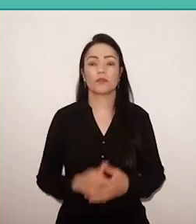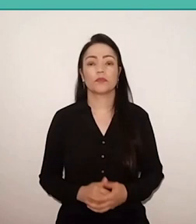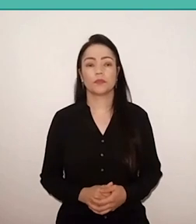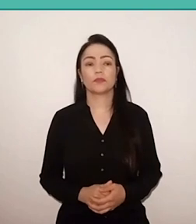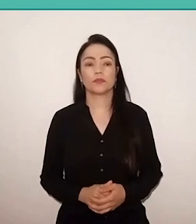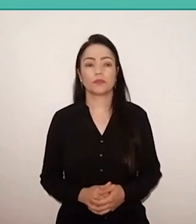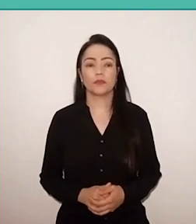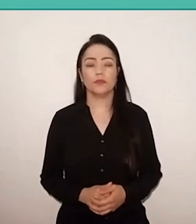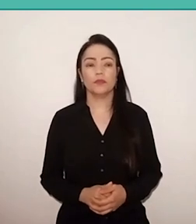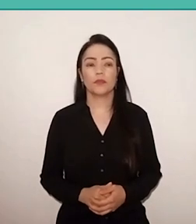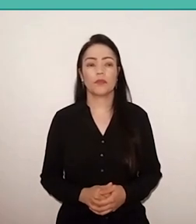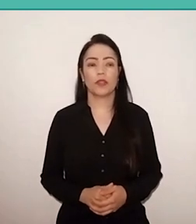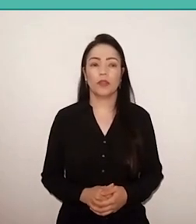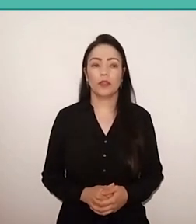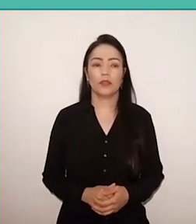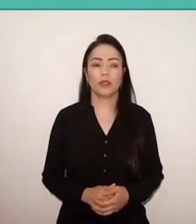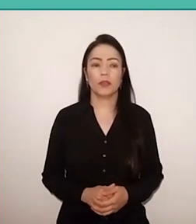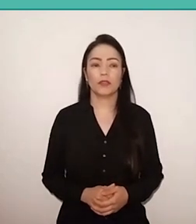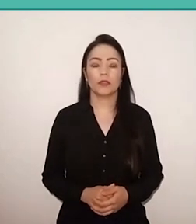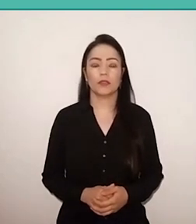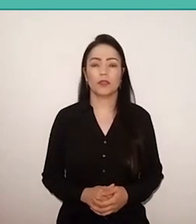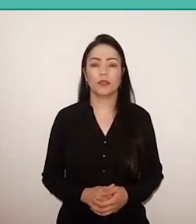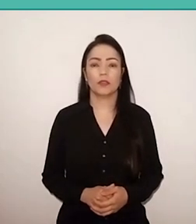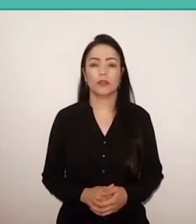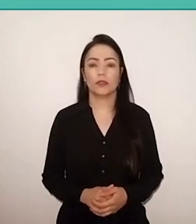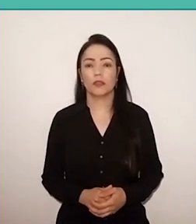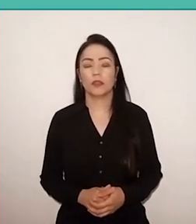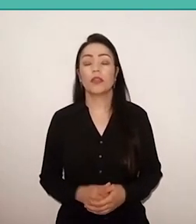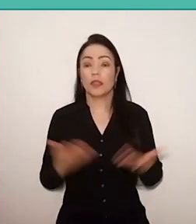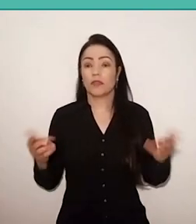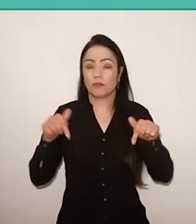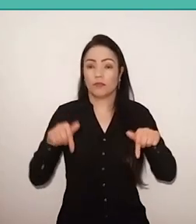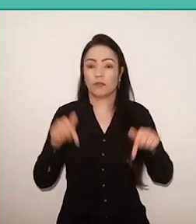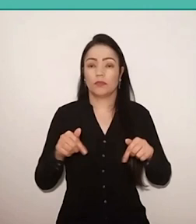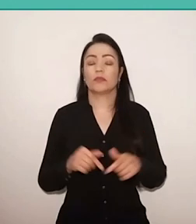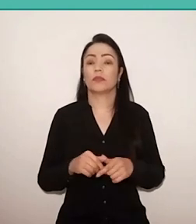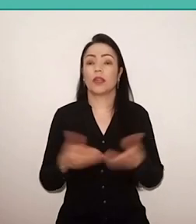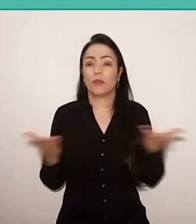I'm mentioning these two because, at this juncture where we are living,